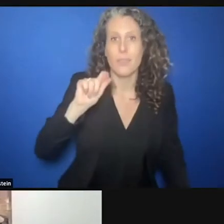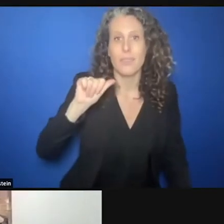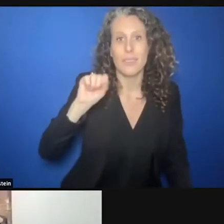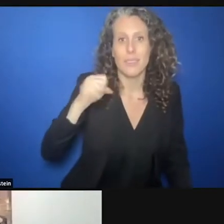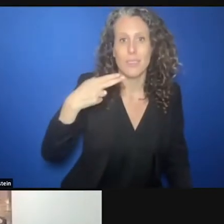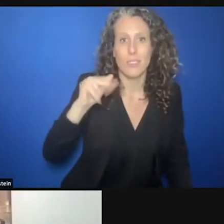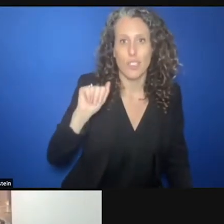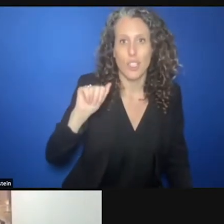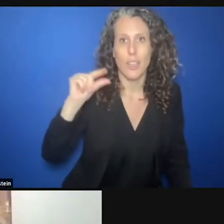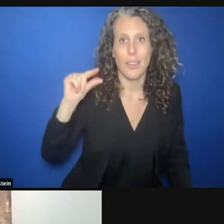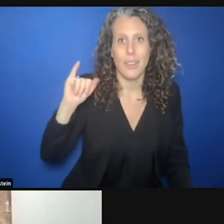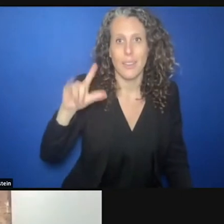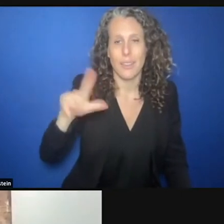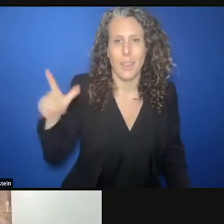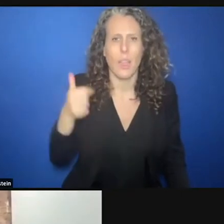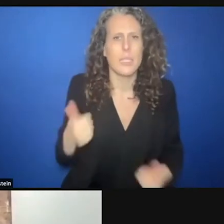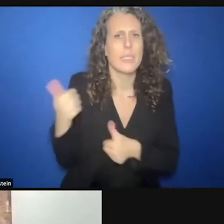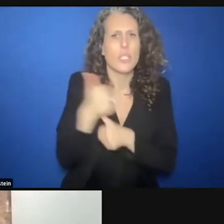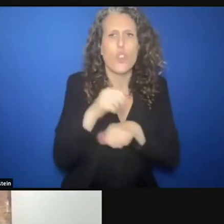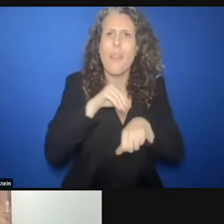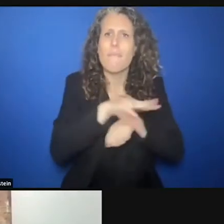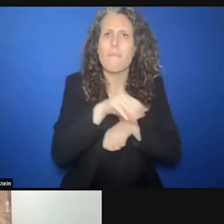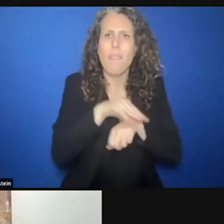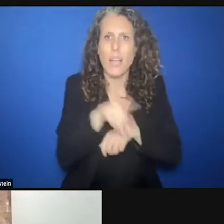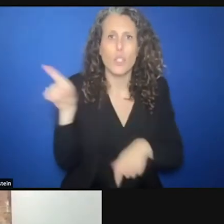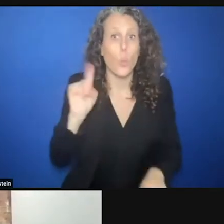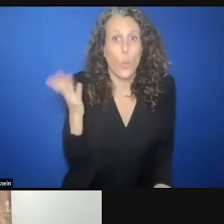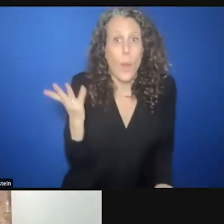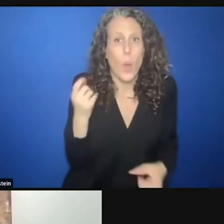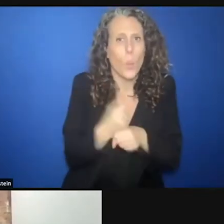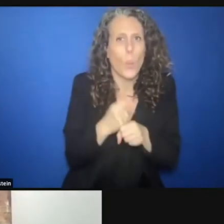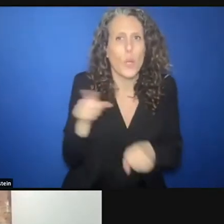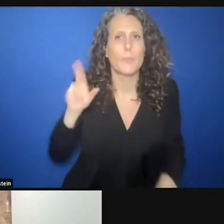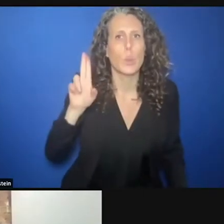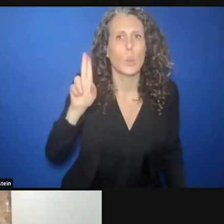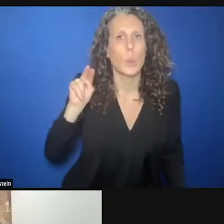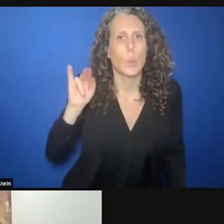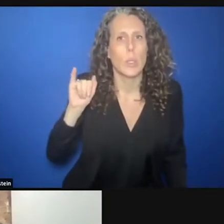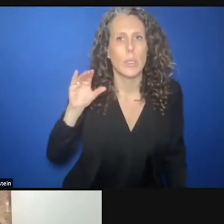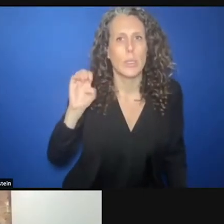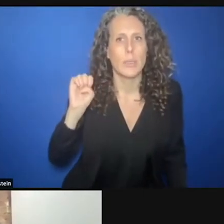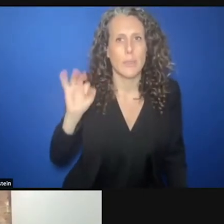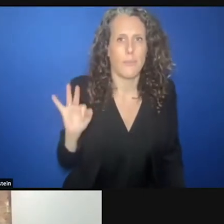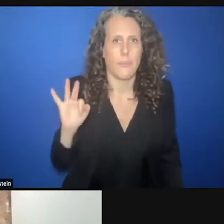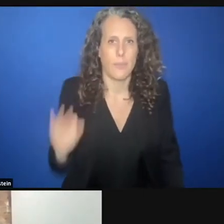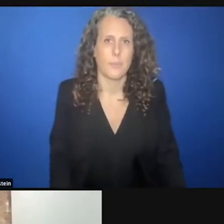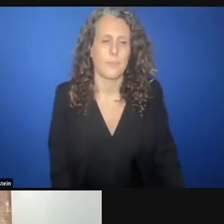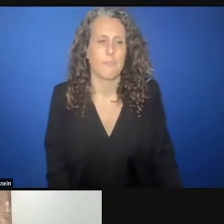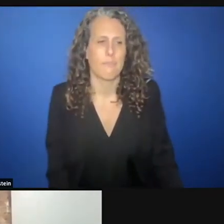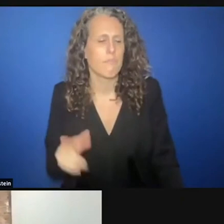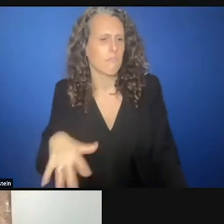advisor for child protection at UNICEF. We've had this extraordinary experience of the pandemic.